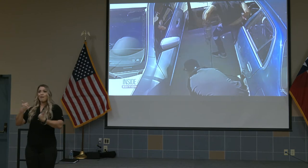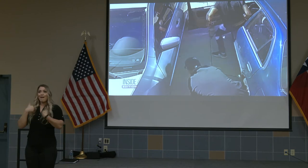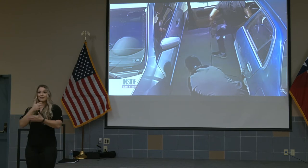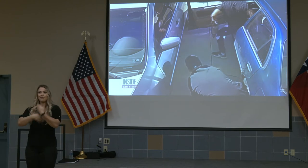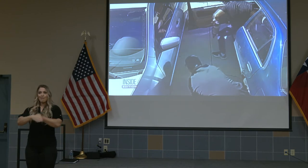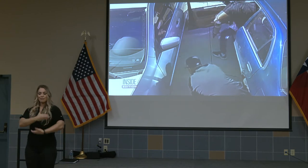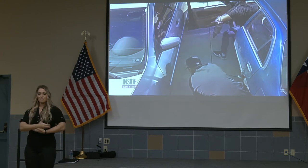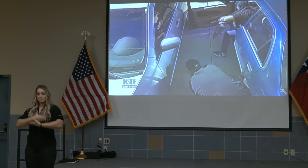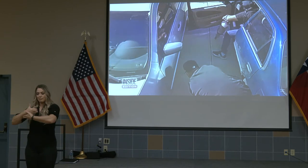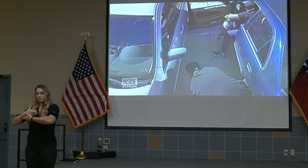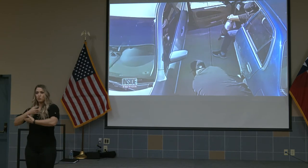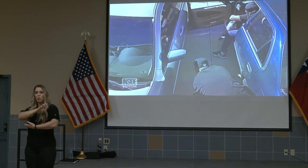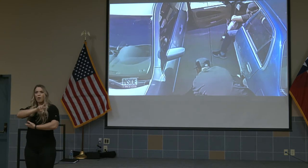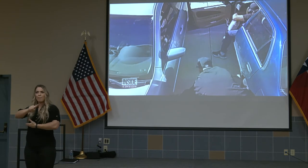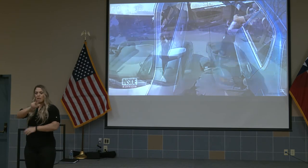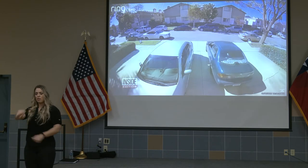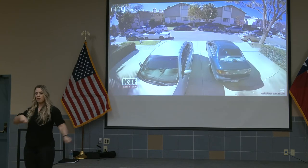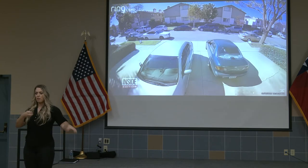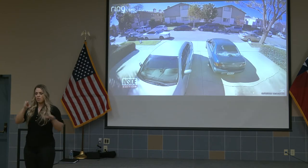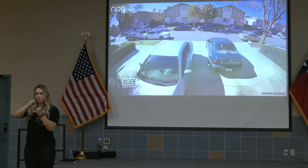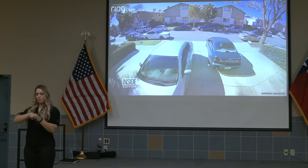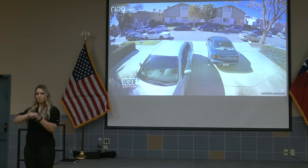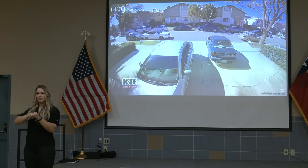They jump back into the car and off they go.